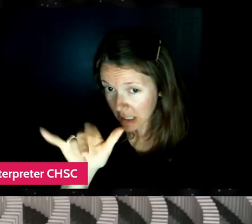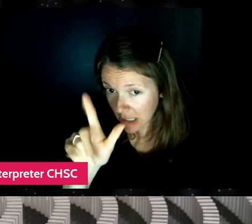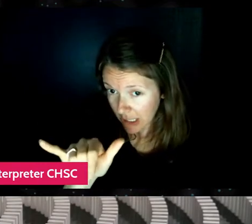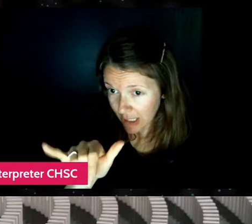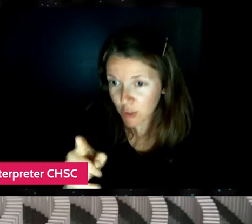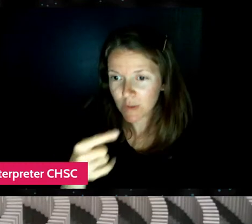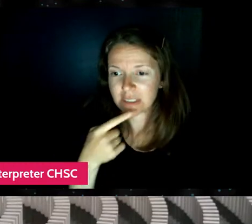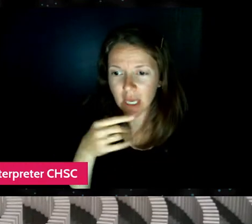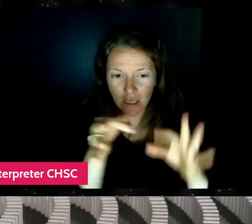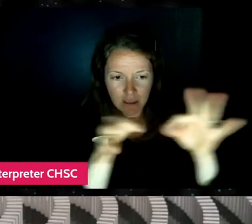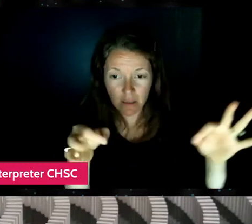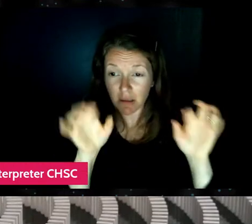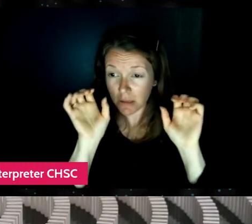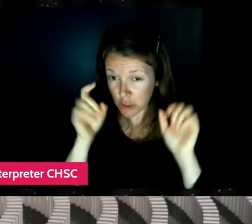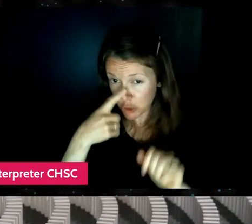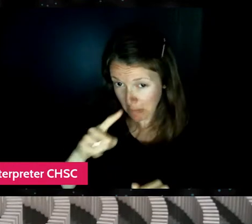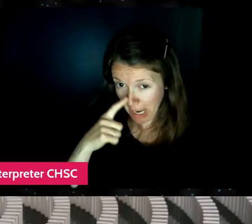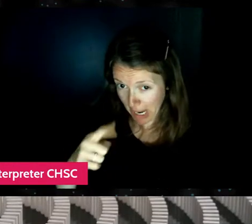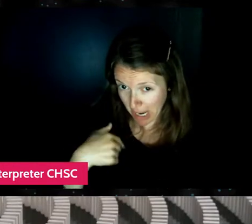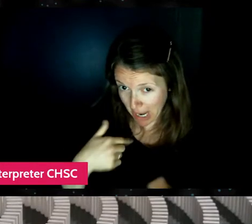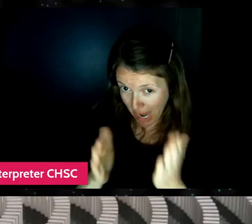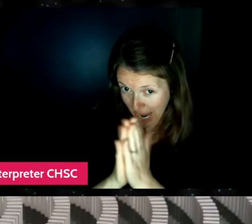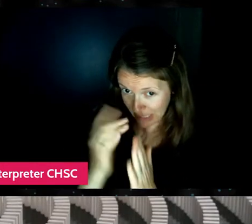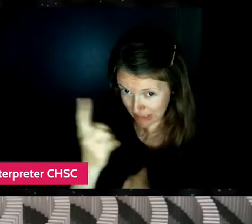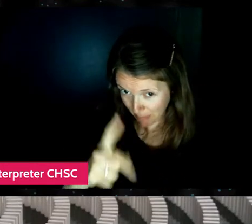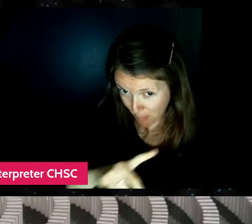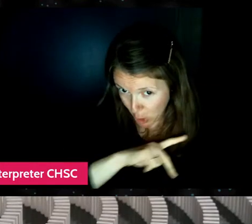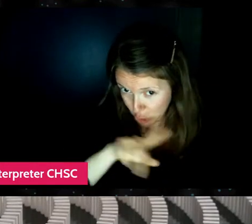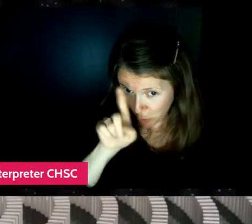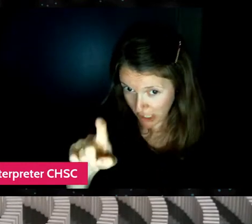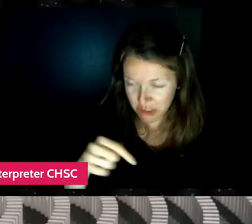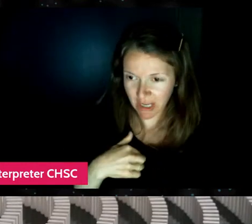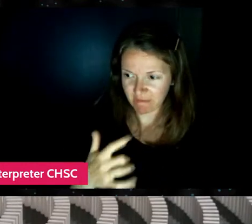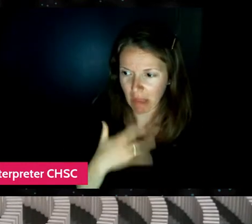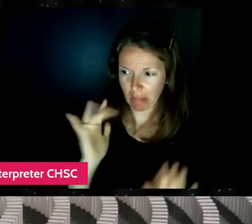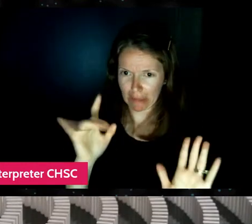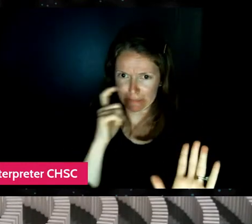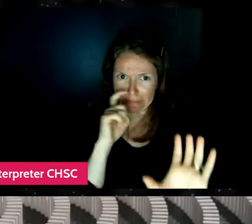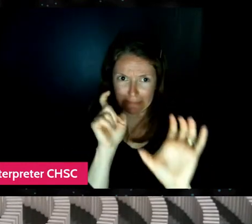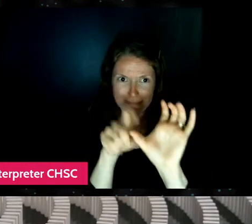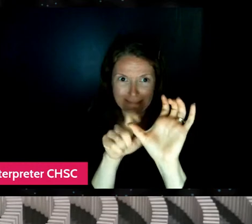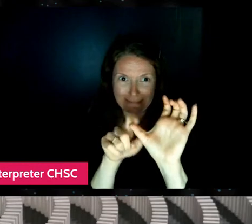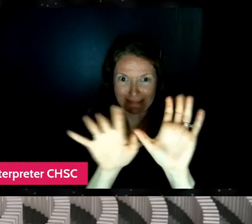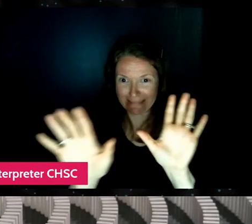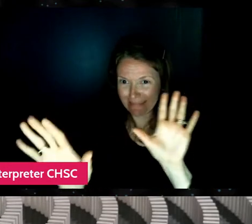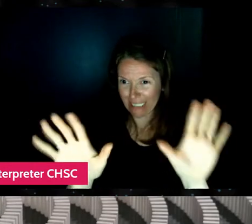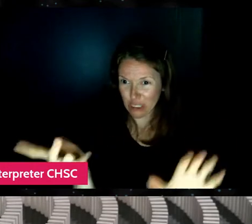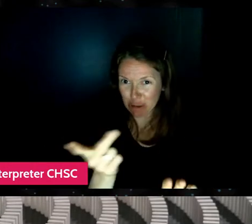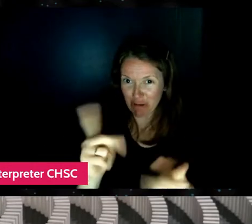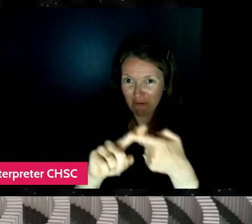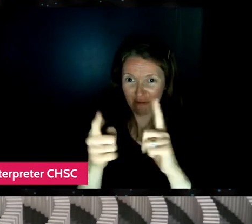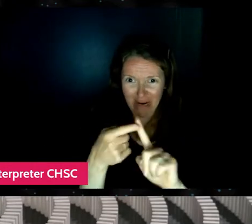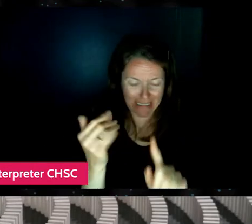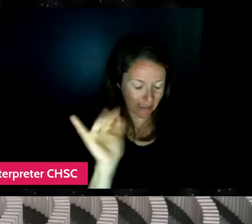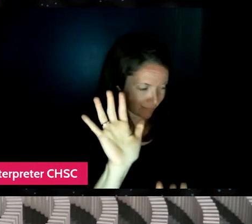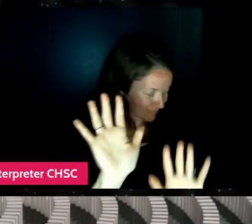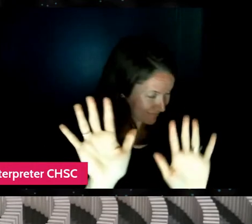I felt like I was intruding on like a personal moment and between two friends and I almost wanted to be like, okay, I'll give you your space.